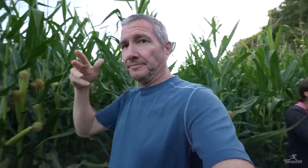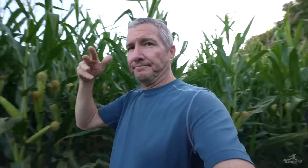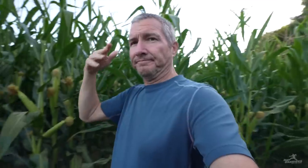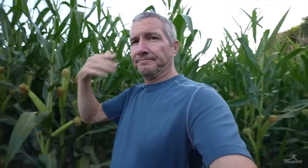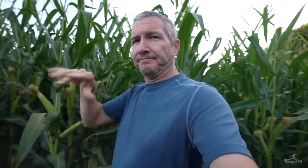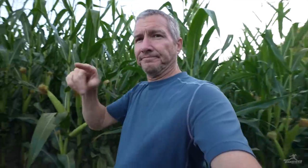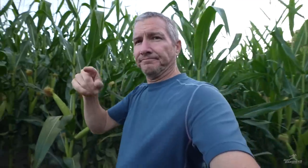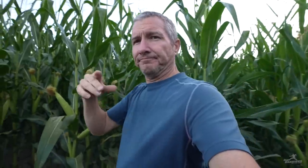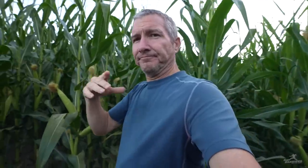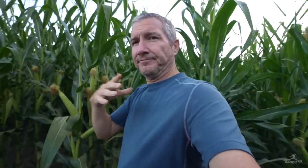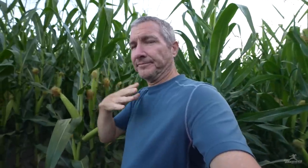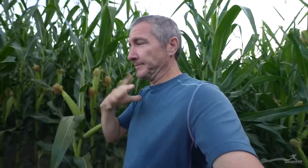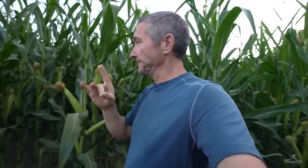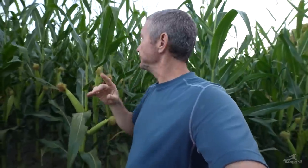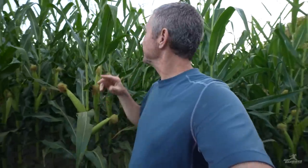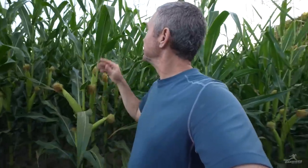This is interesting.